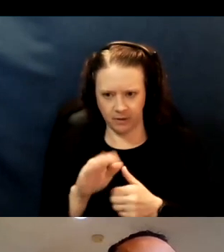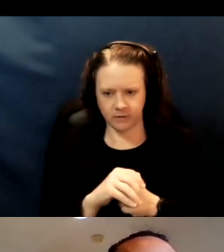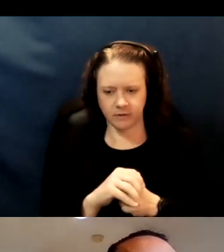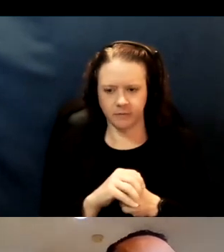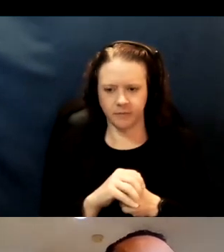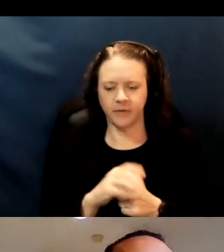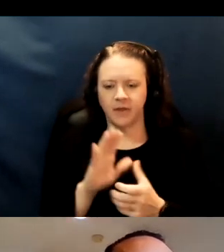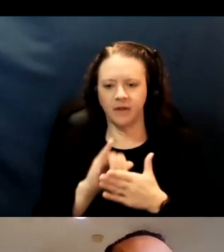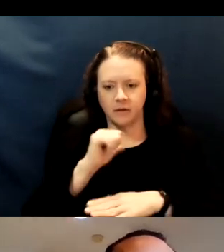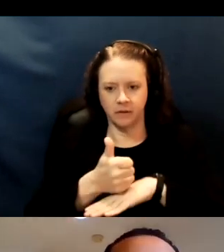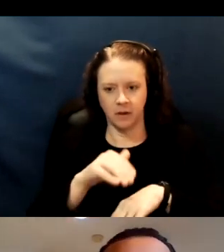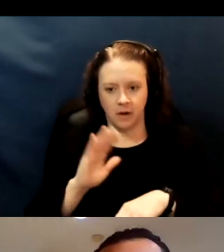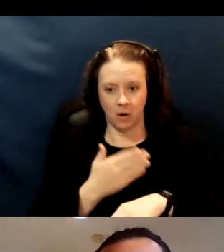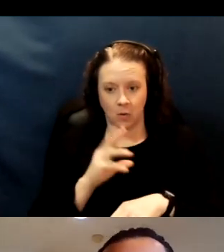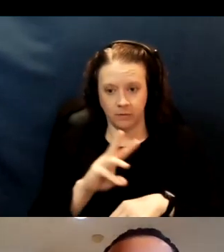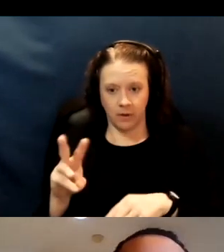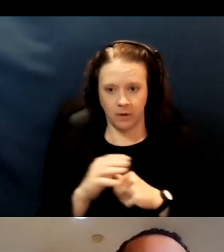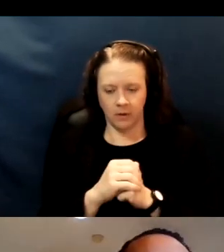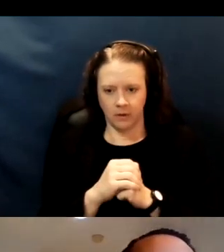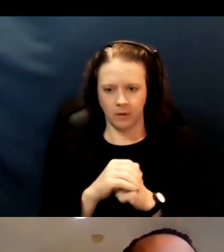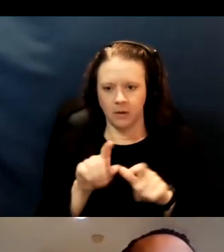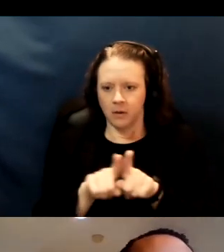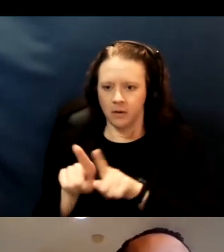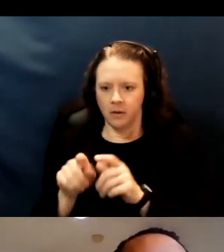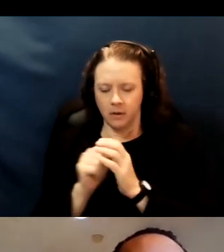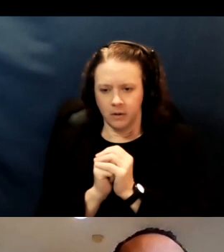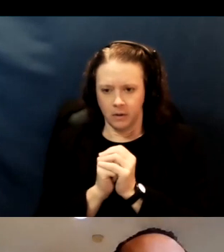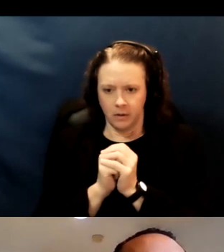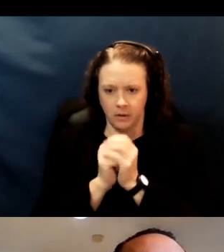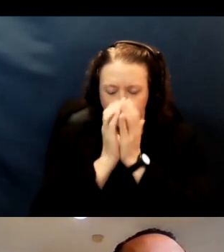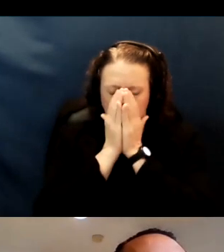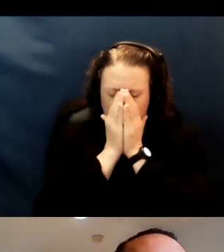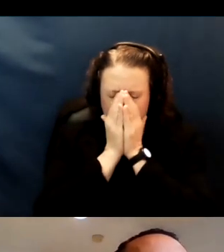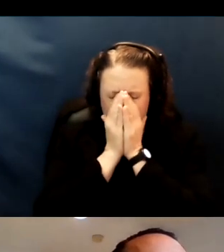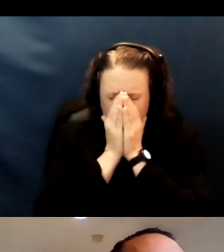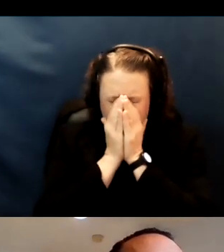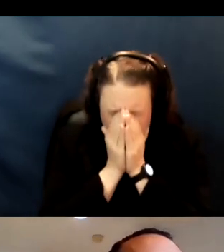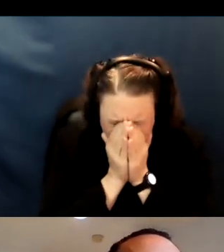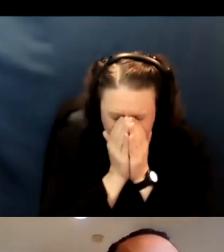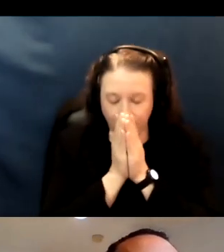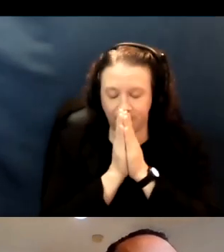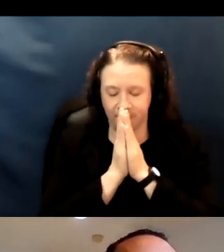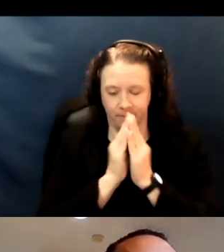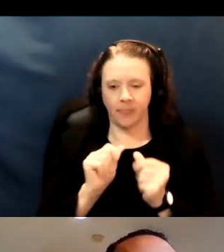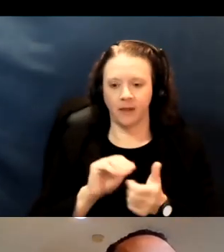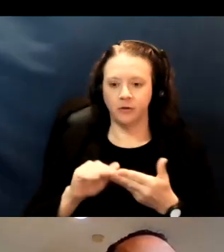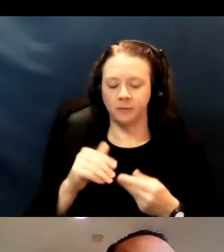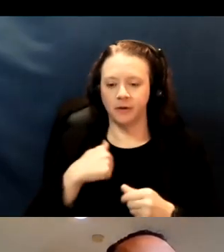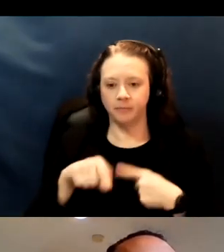It's also when somebody calls into the call center, they are entered into the database as well.